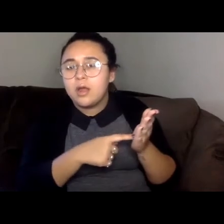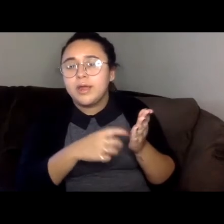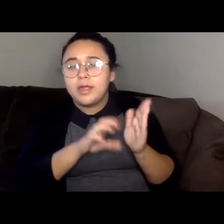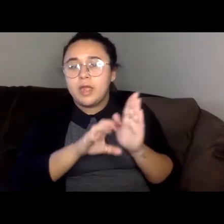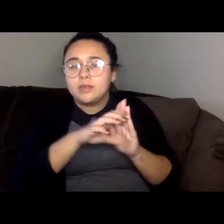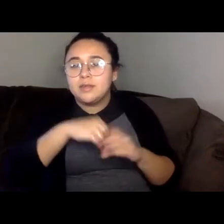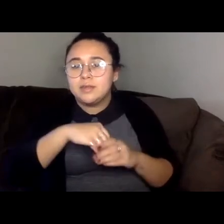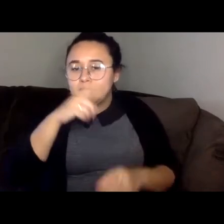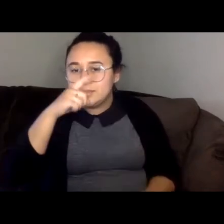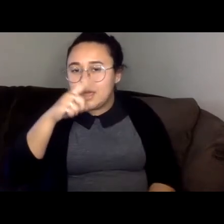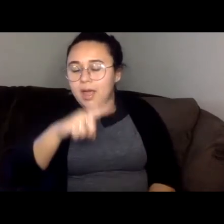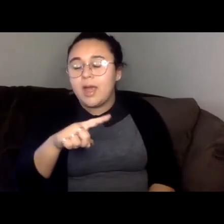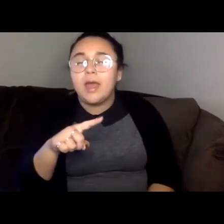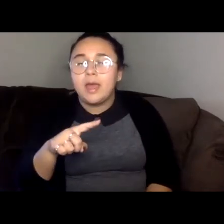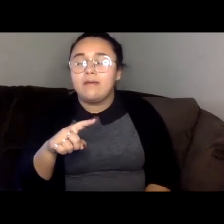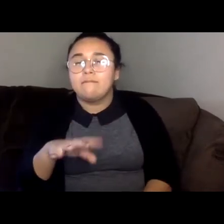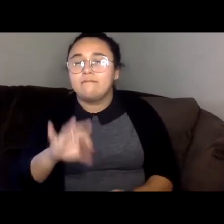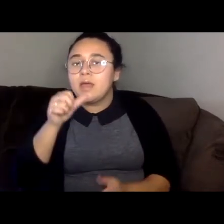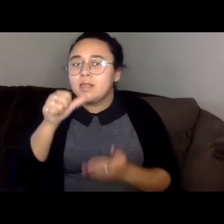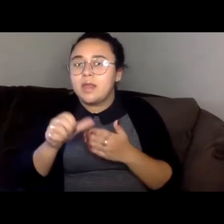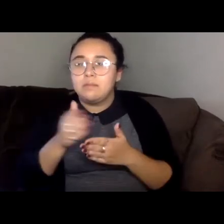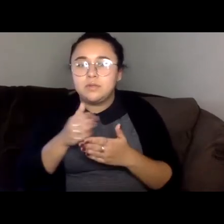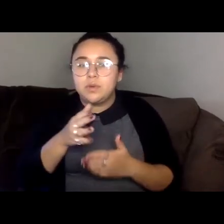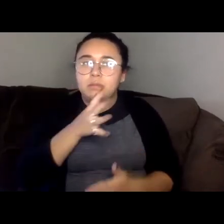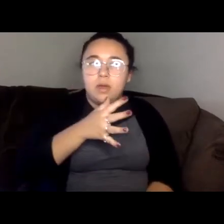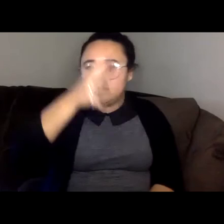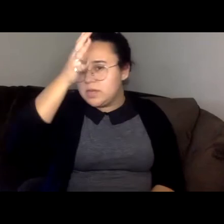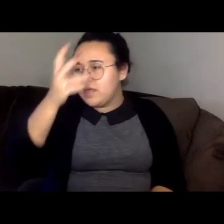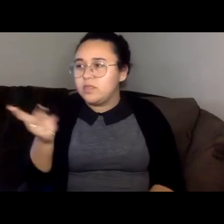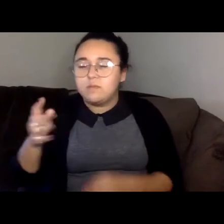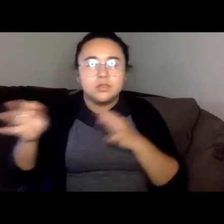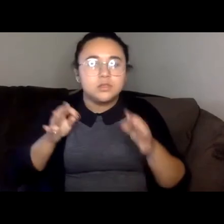from between his parents, and they're describing life in the United States.